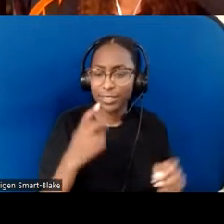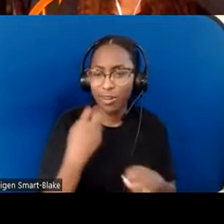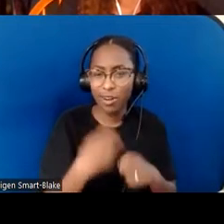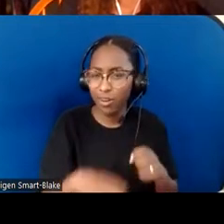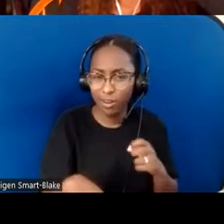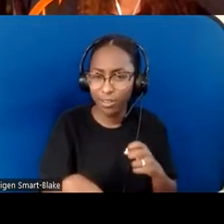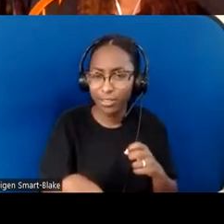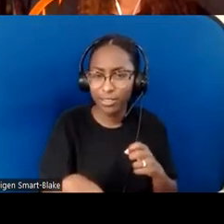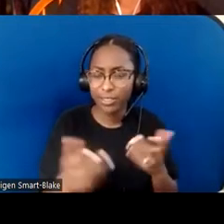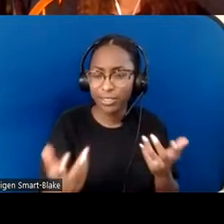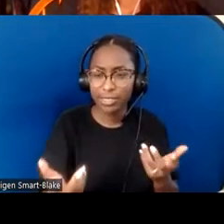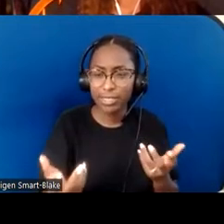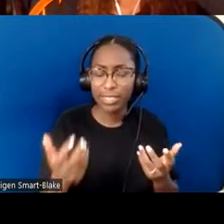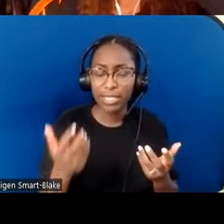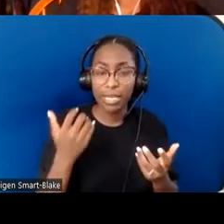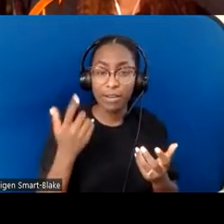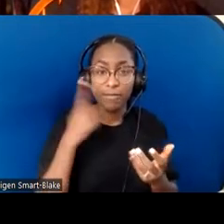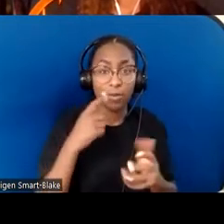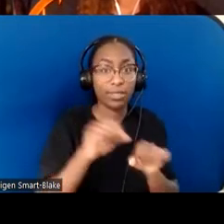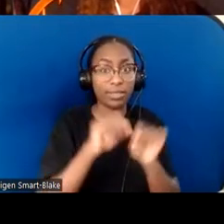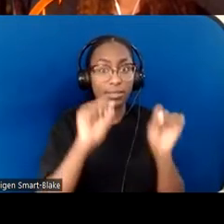within the context of one person at a church.